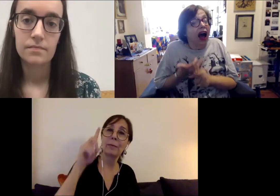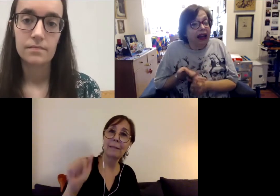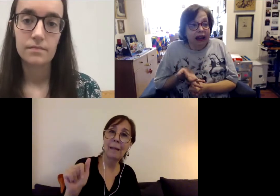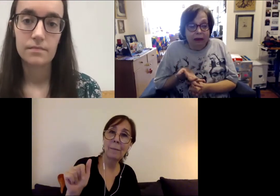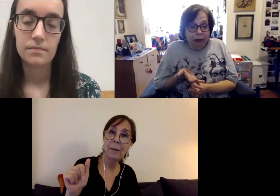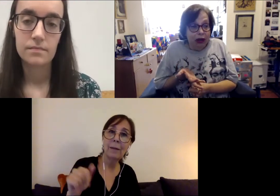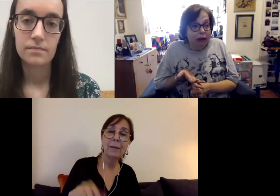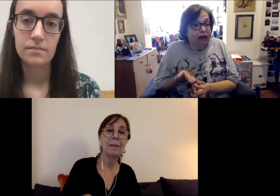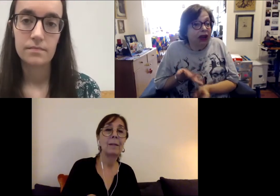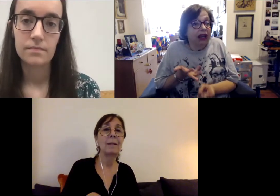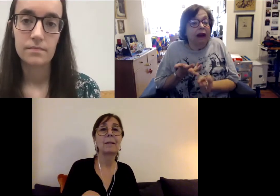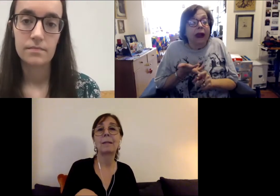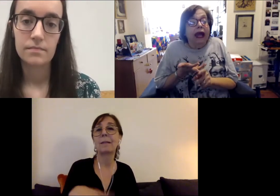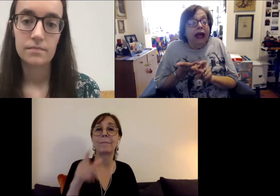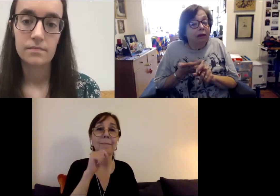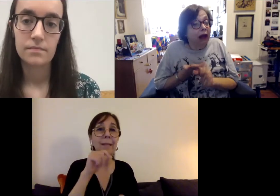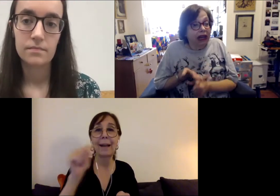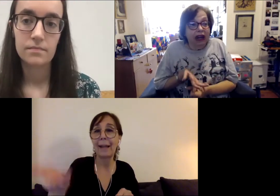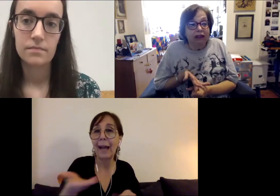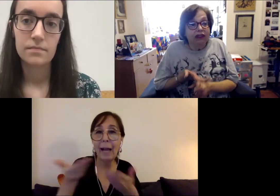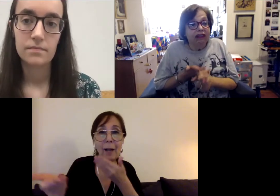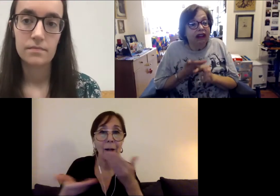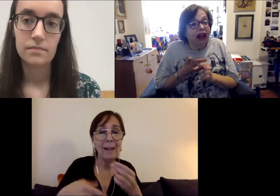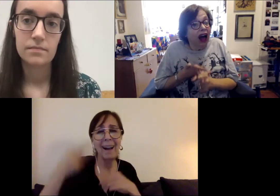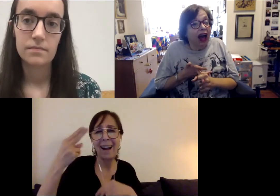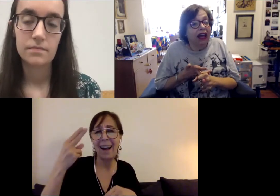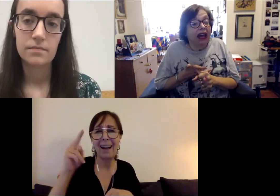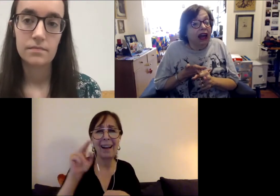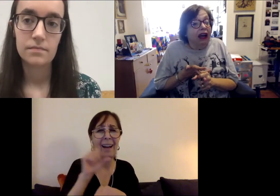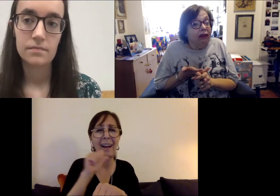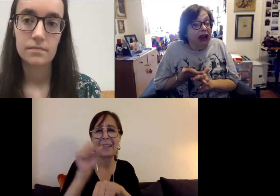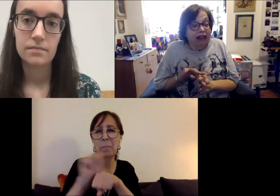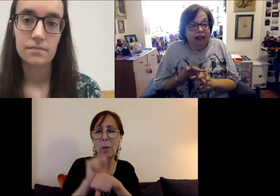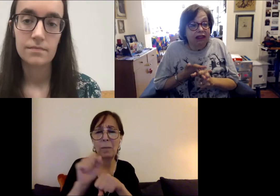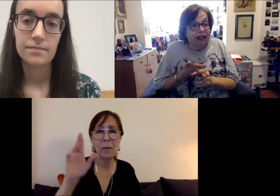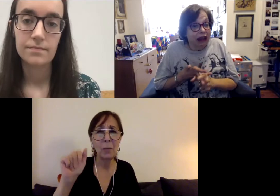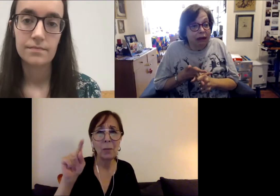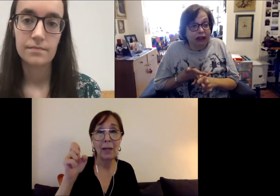unemployment rate, in many countries still high rates of disabled children